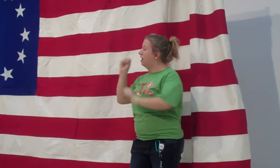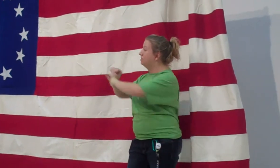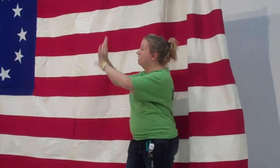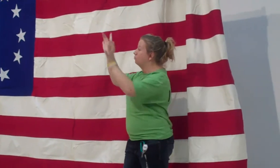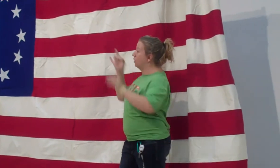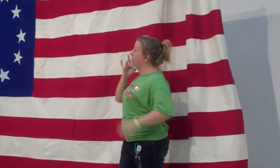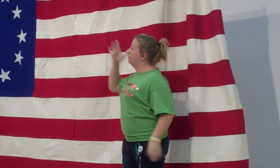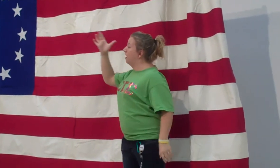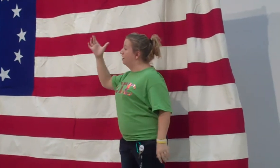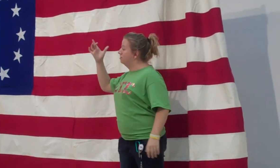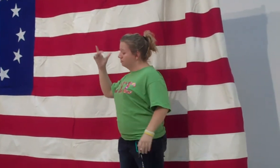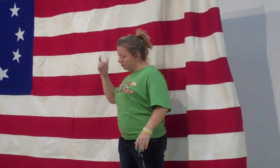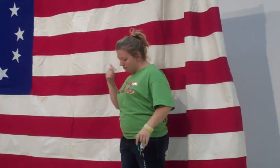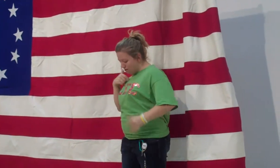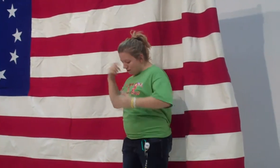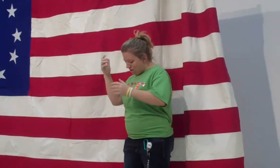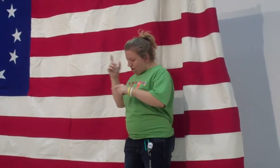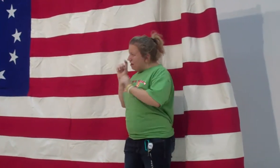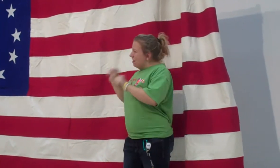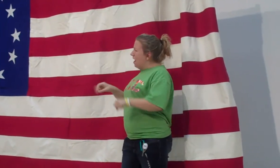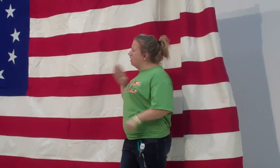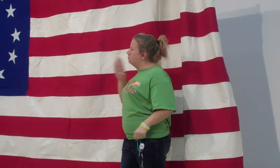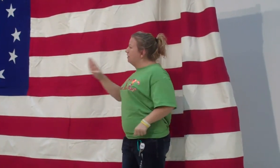There! I see a bright light.